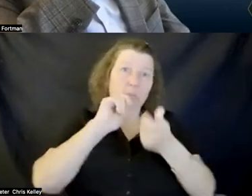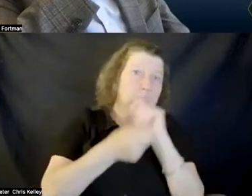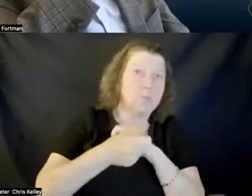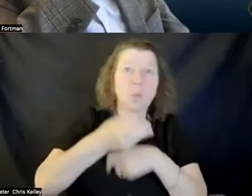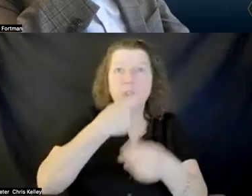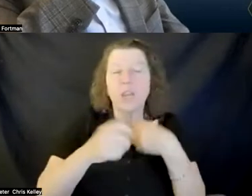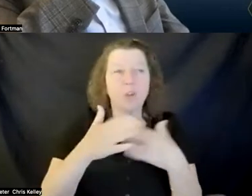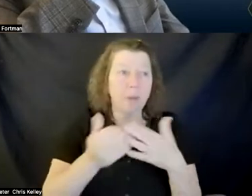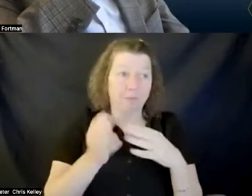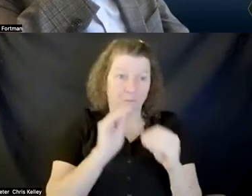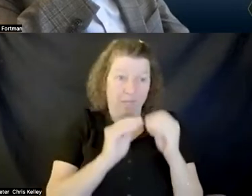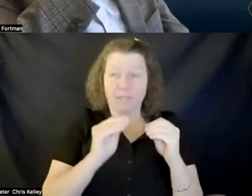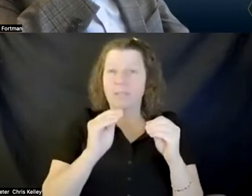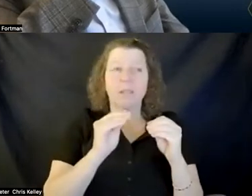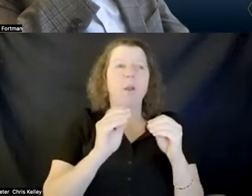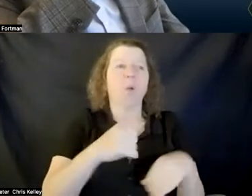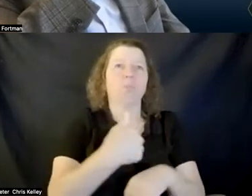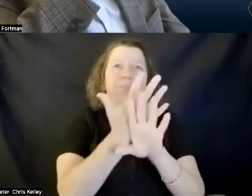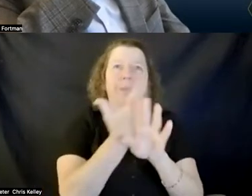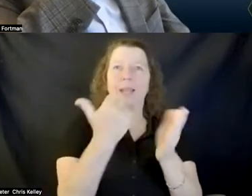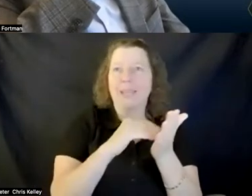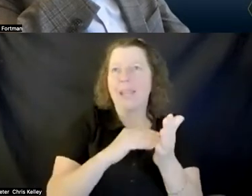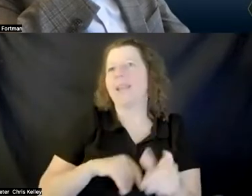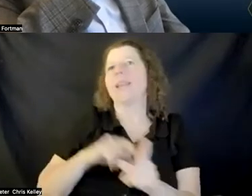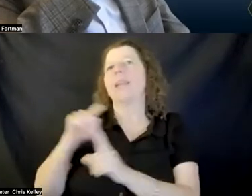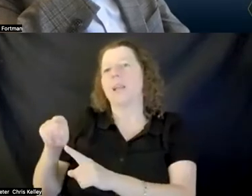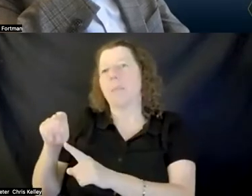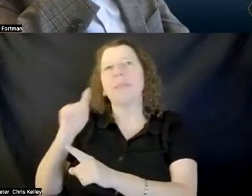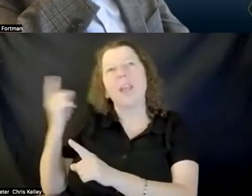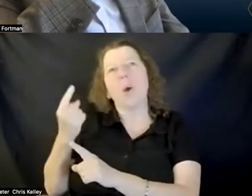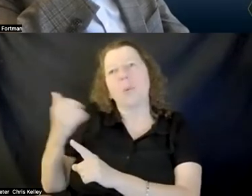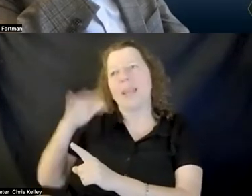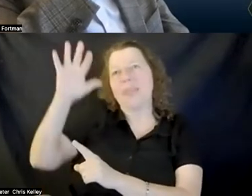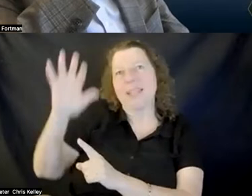with replacement of different media they always had that kind of running list so it was kind of